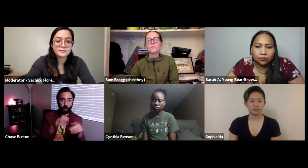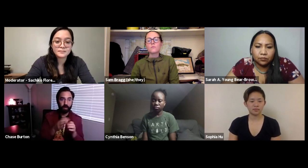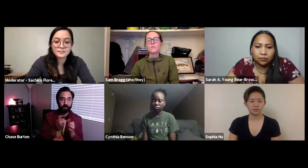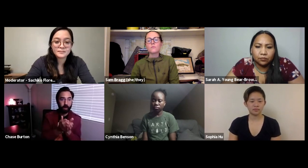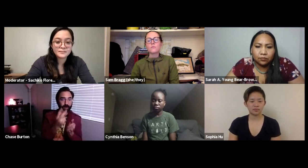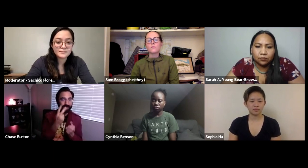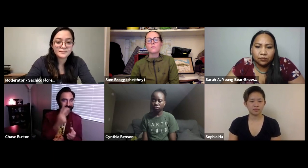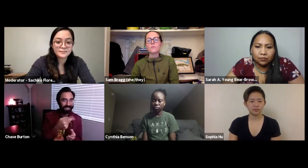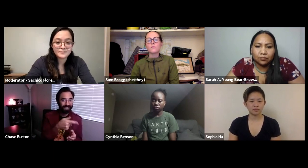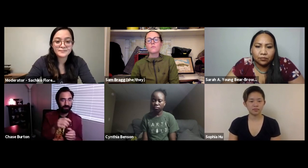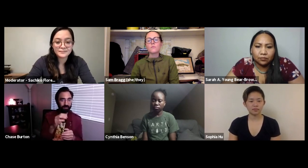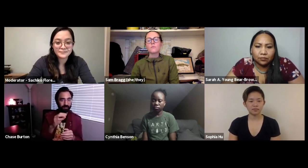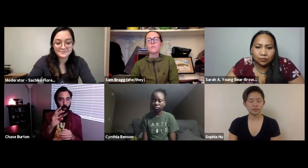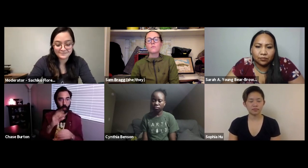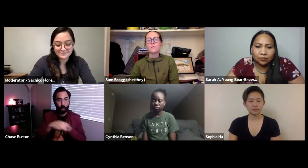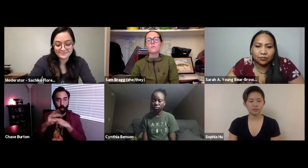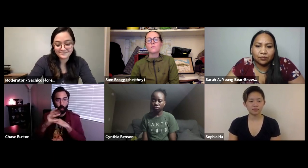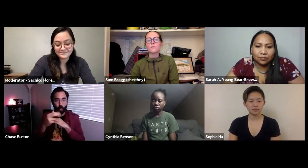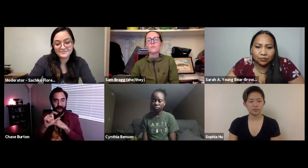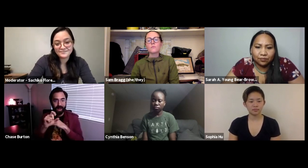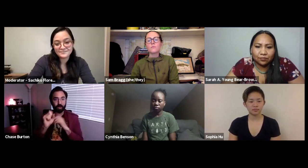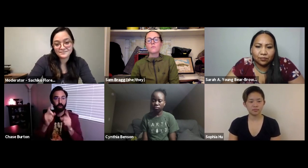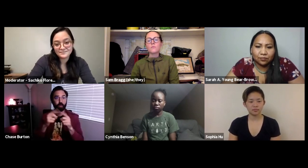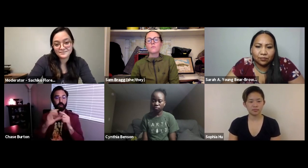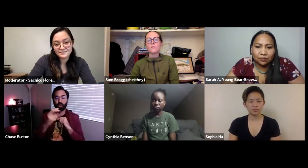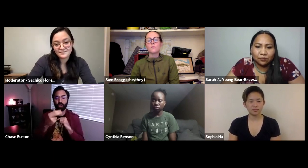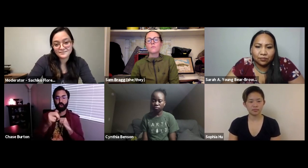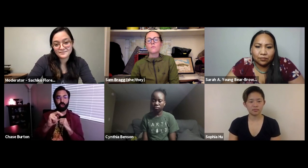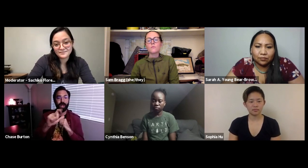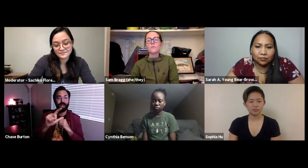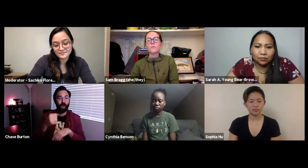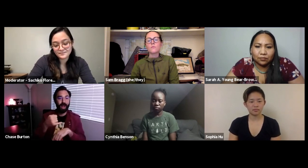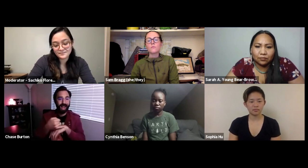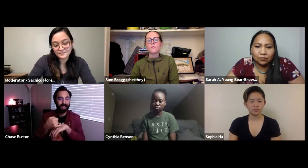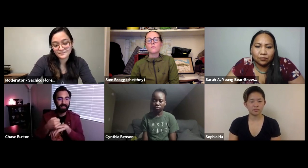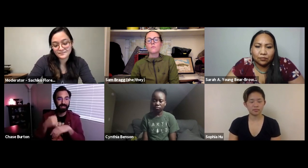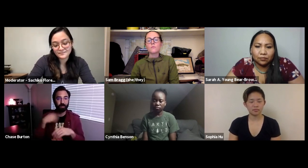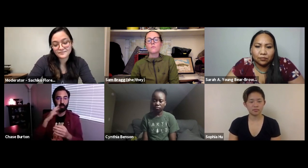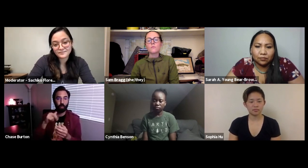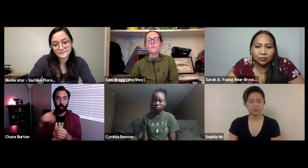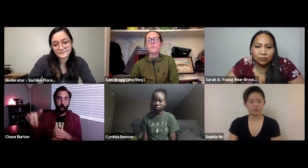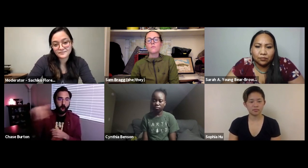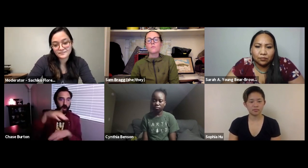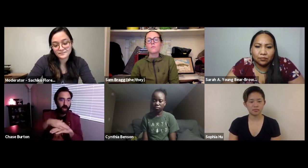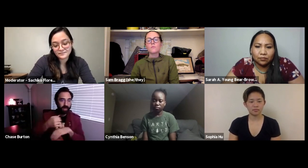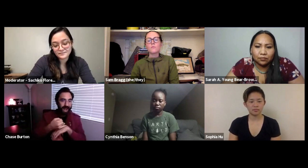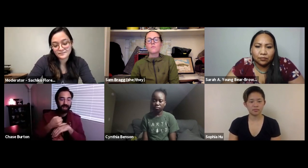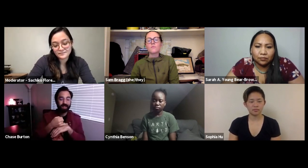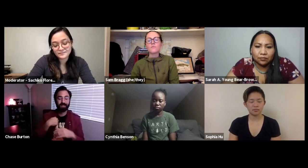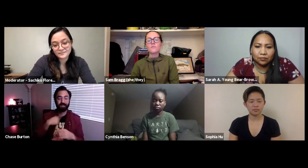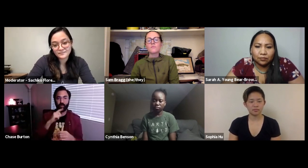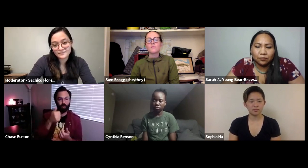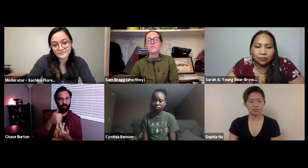join in and go on boats and be able to see whales and different islands and we could